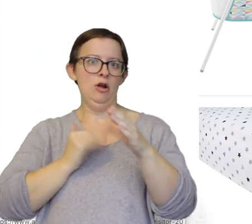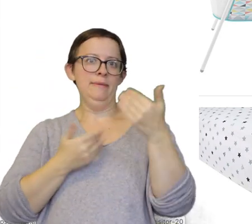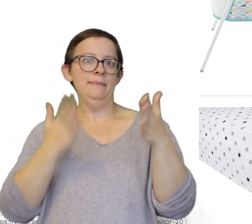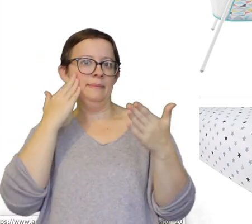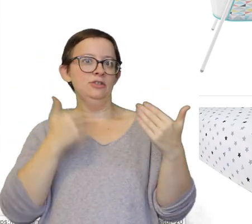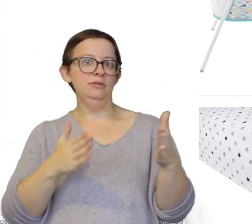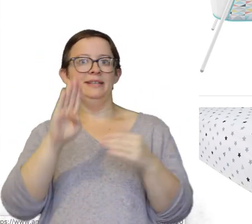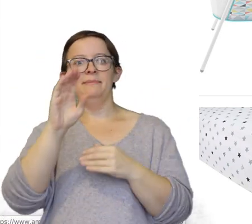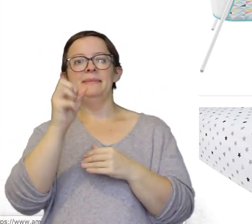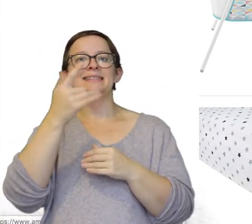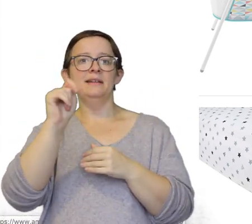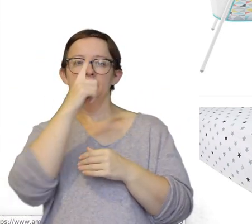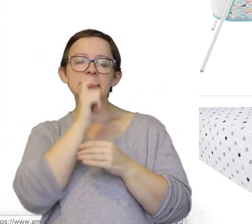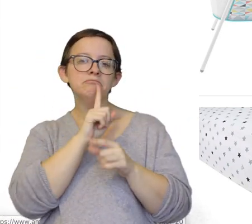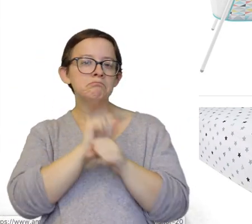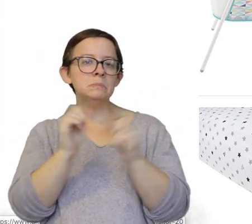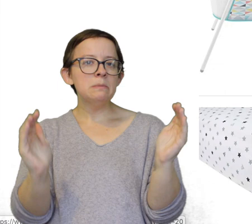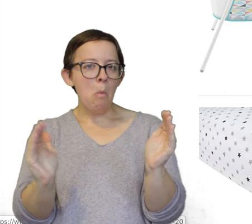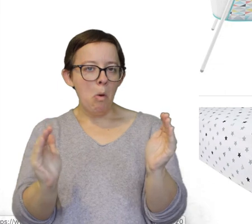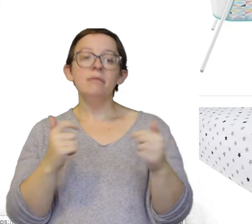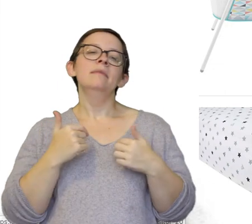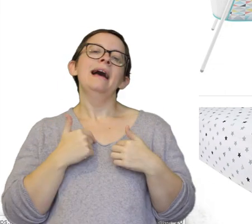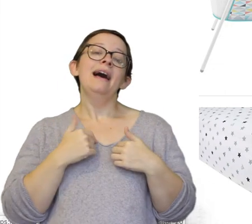because it's actually a really small size and i just like it because